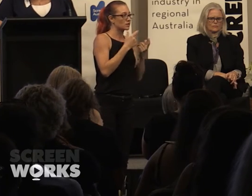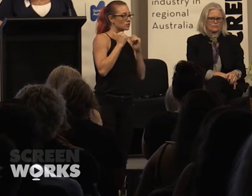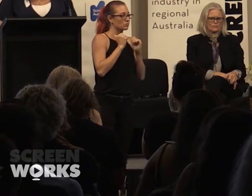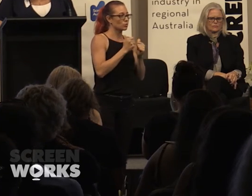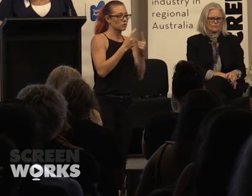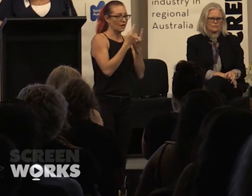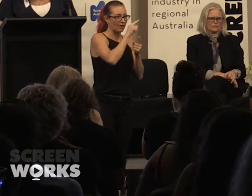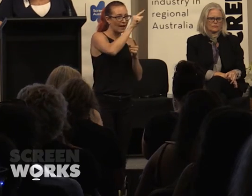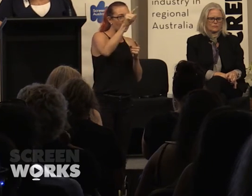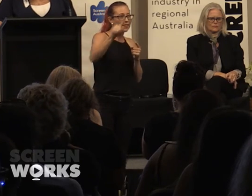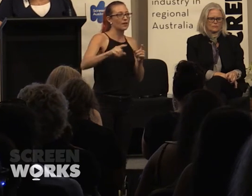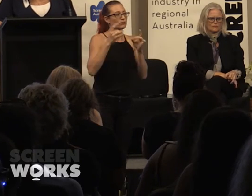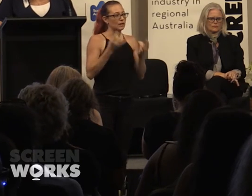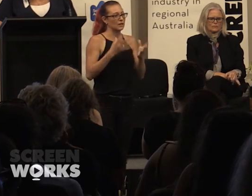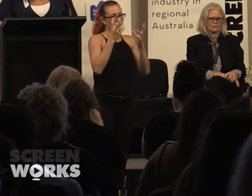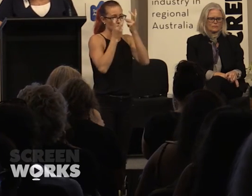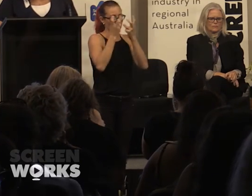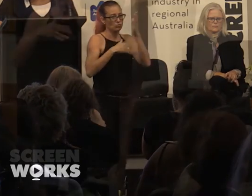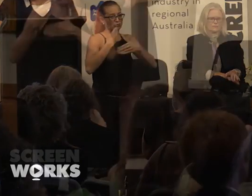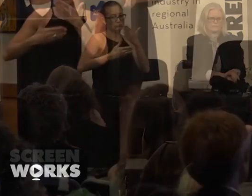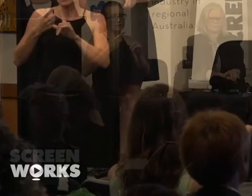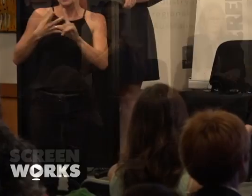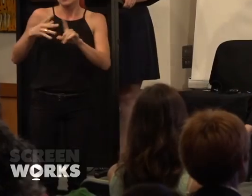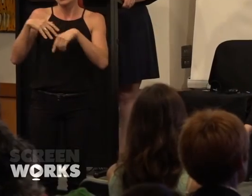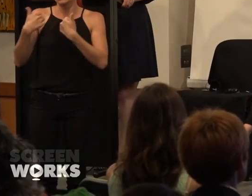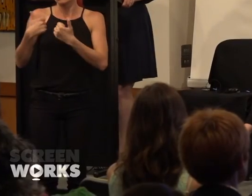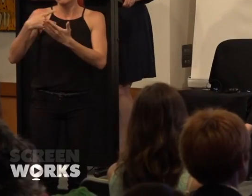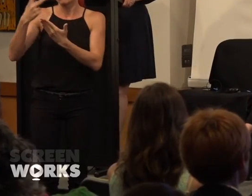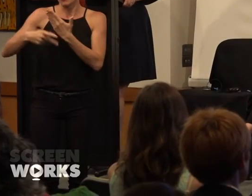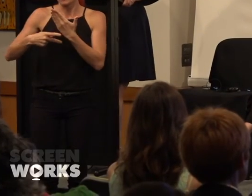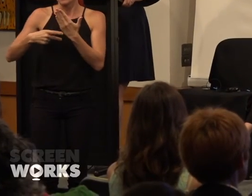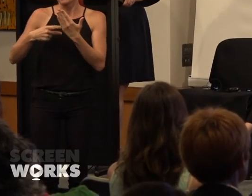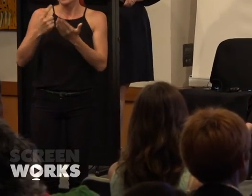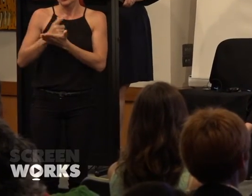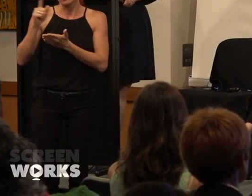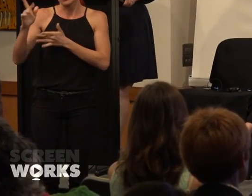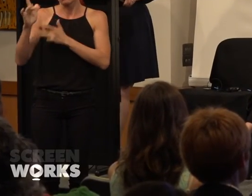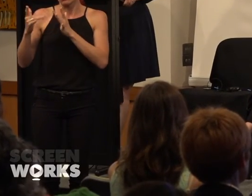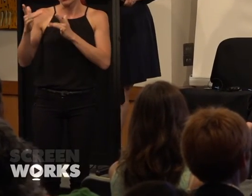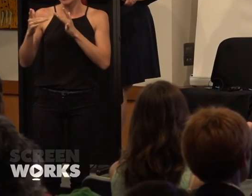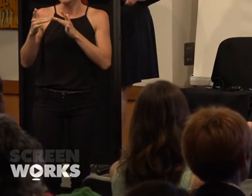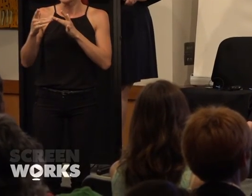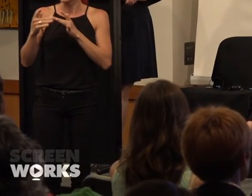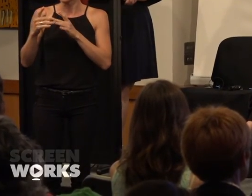out there already. Google runs a particularly good program and a lot of that's online and the thing is every